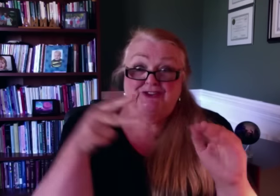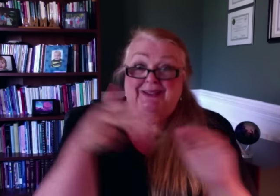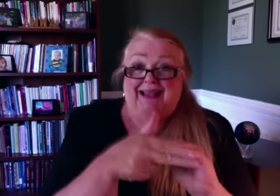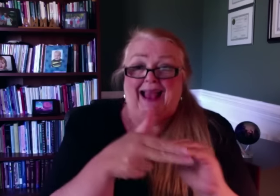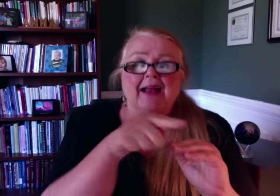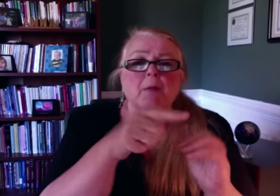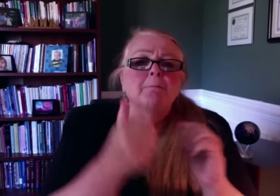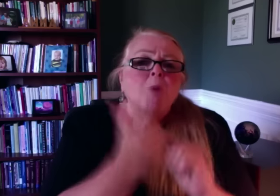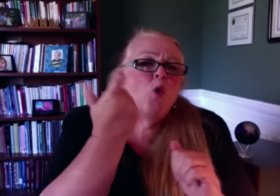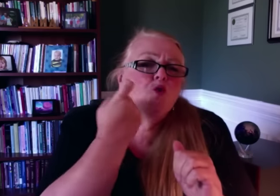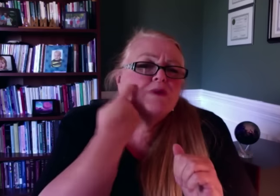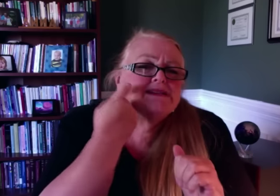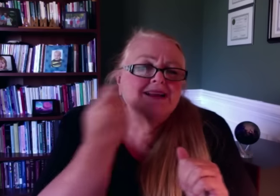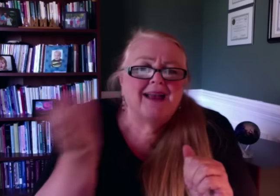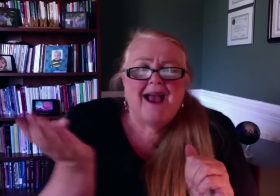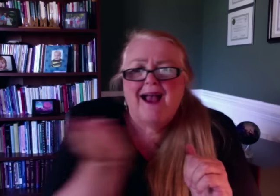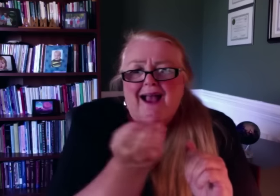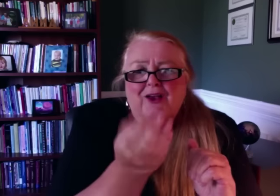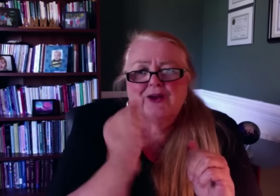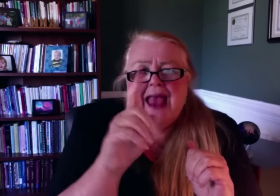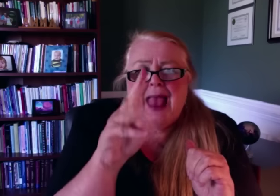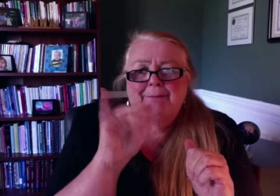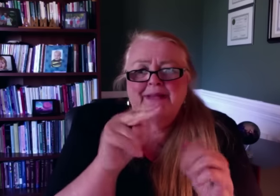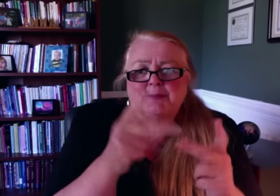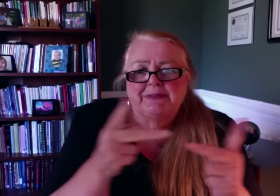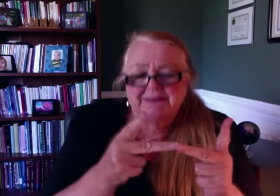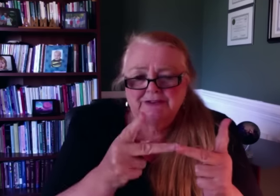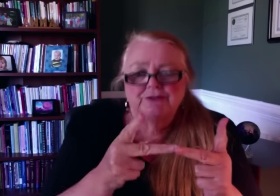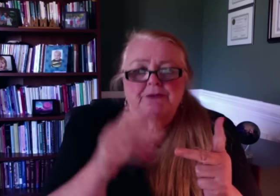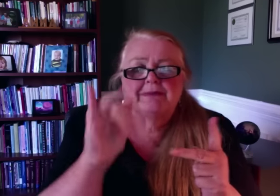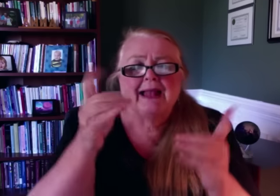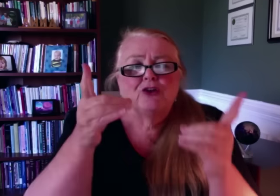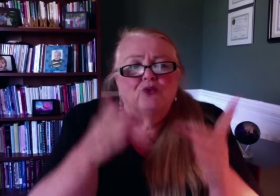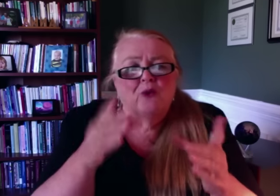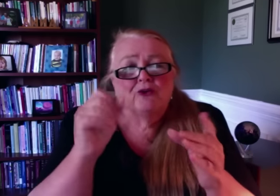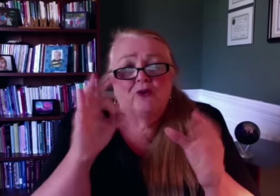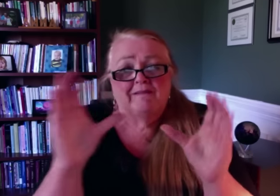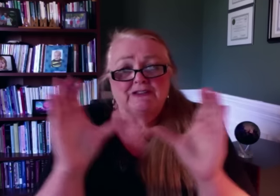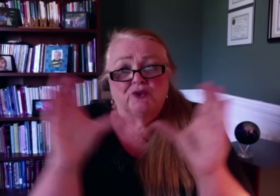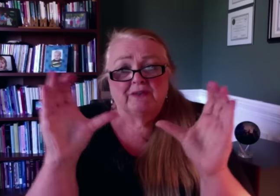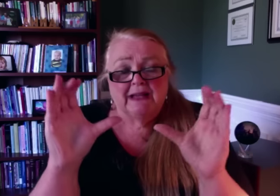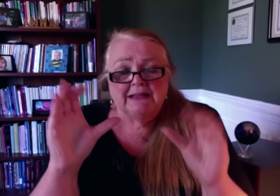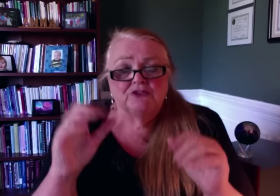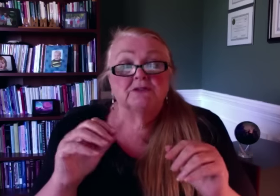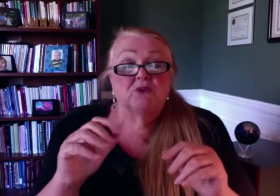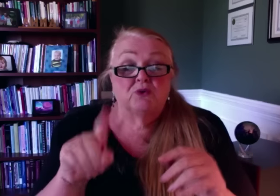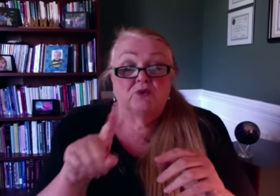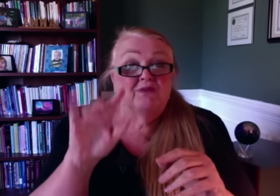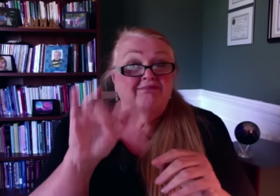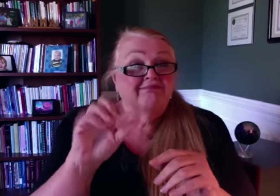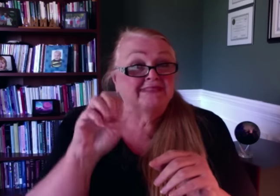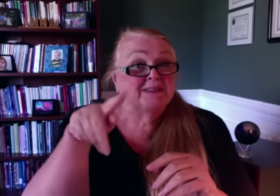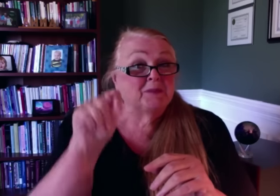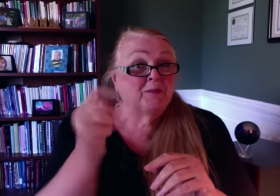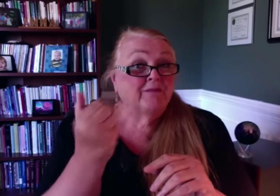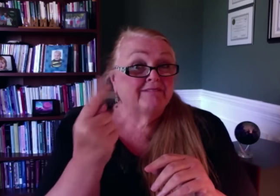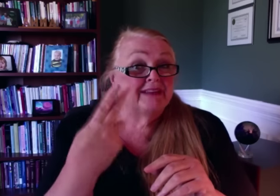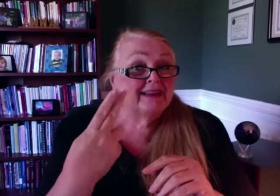the most recently hired position, the Director of Certification, which will end effective September 15th.